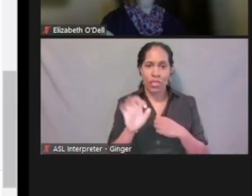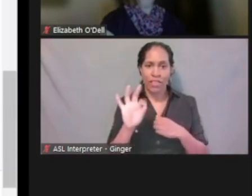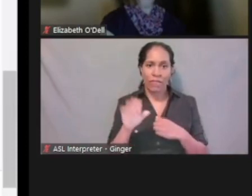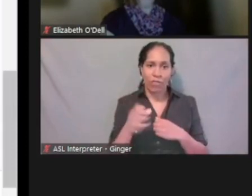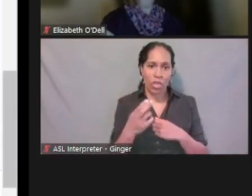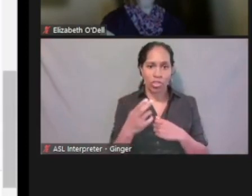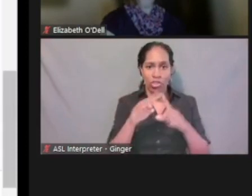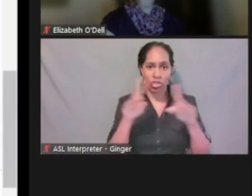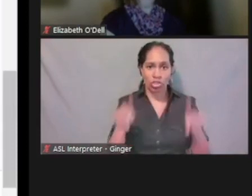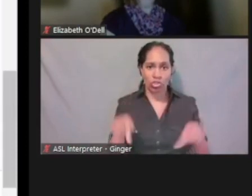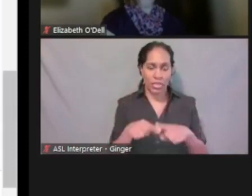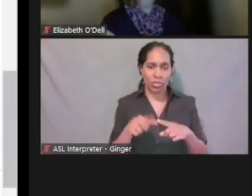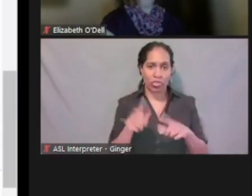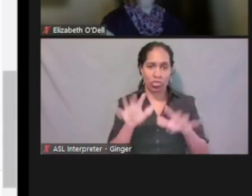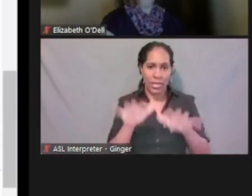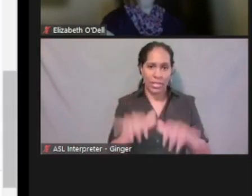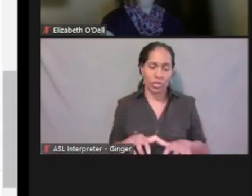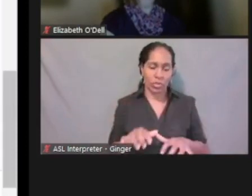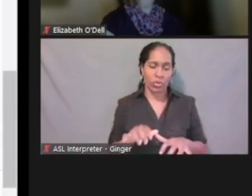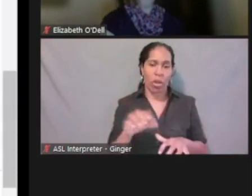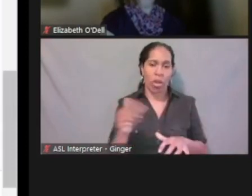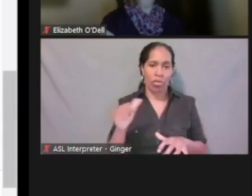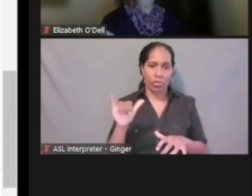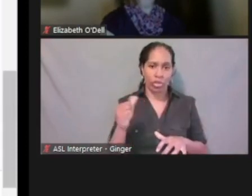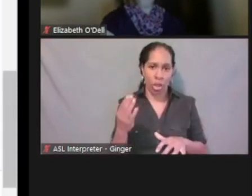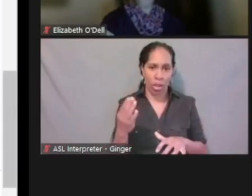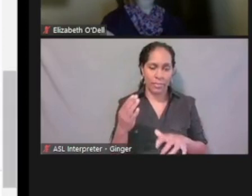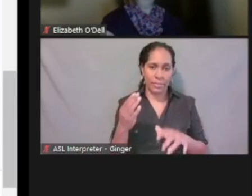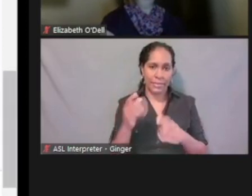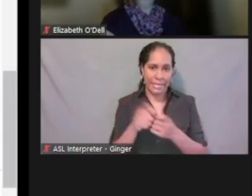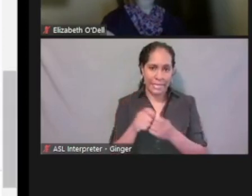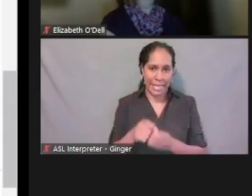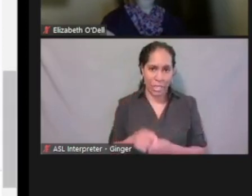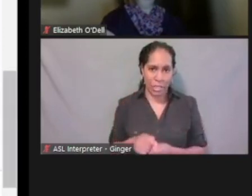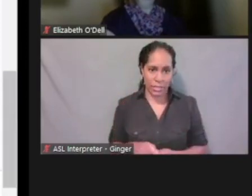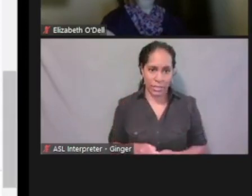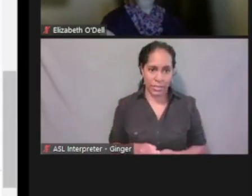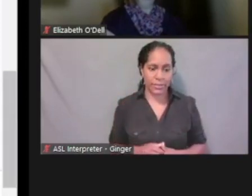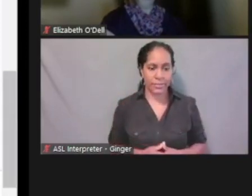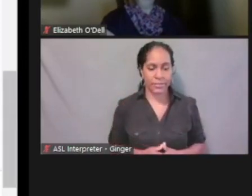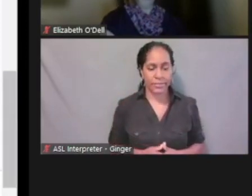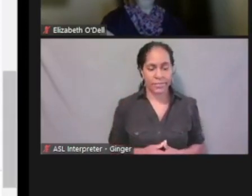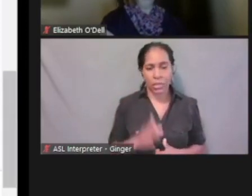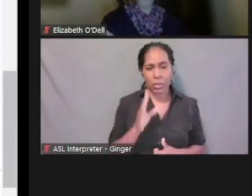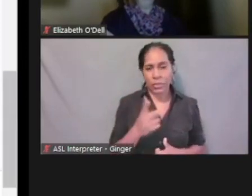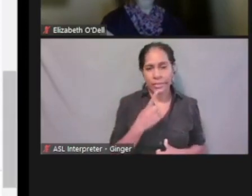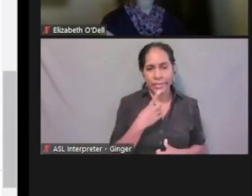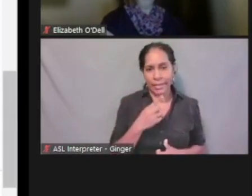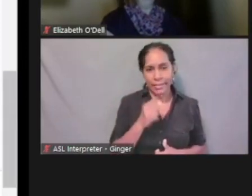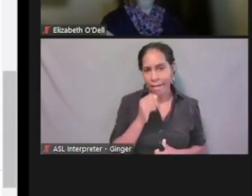the other job details for Jennifer. We're gonna say we don't have any more, so we're done.